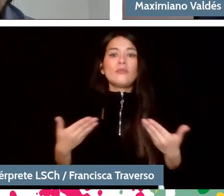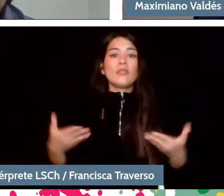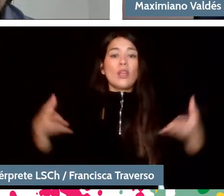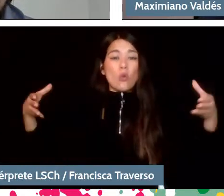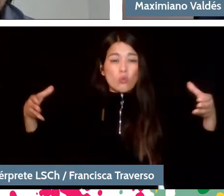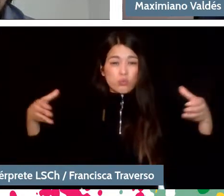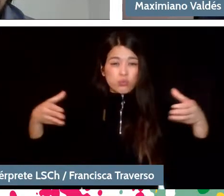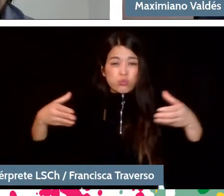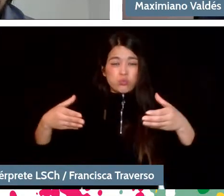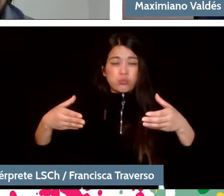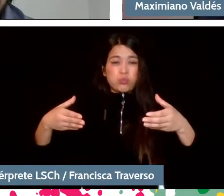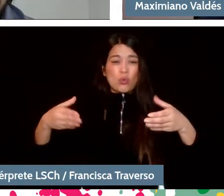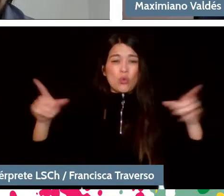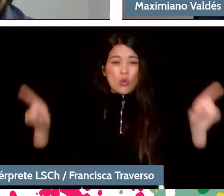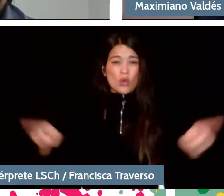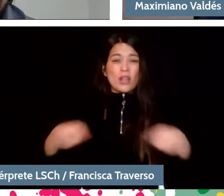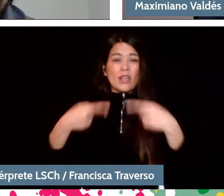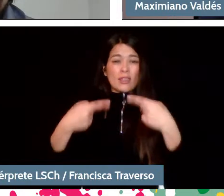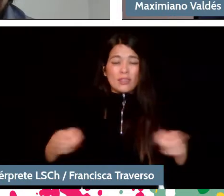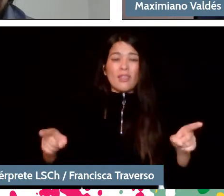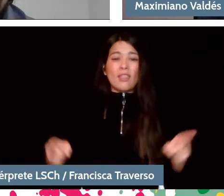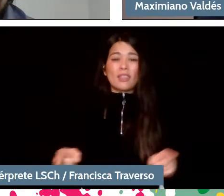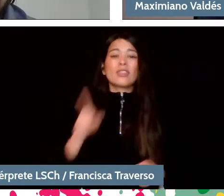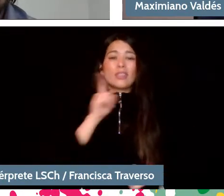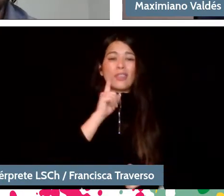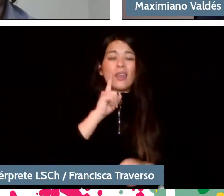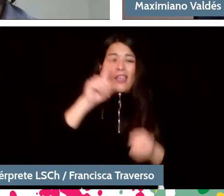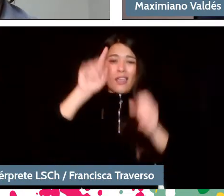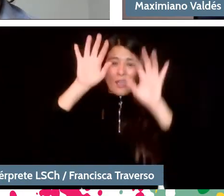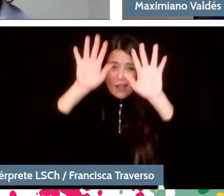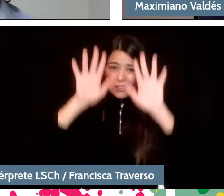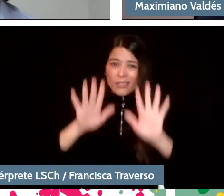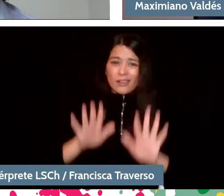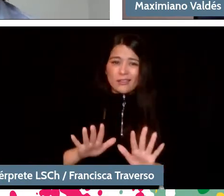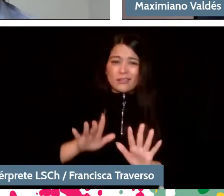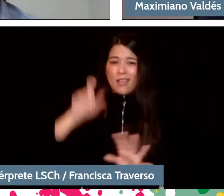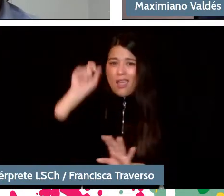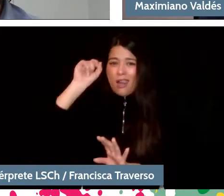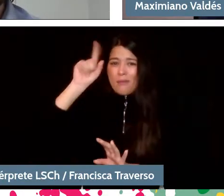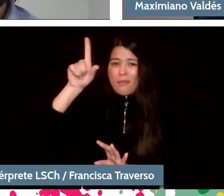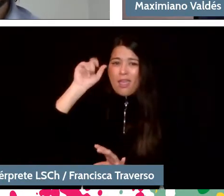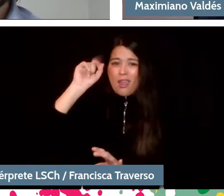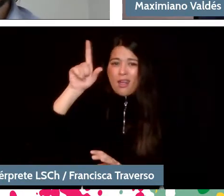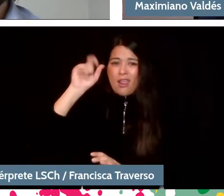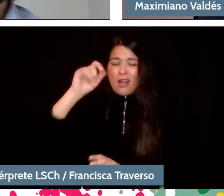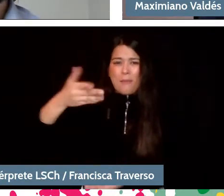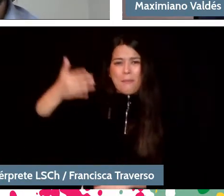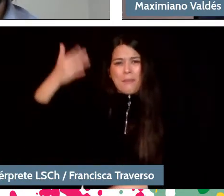the London orchestras had it, the German orchestras starting with the oldest, which was in Dresden,